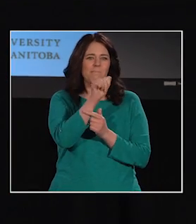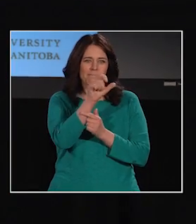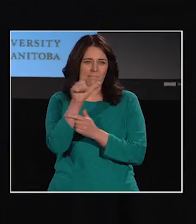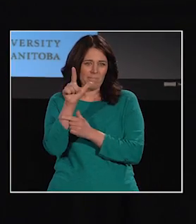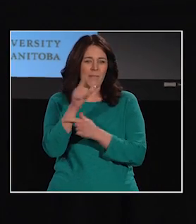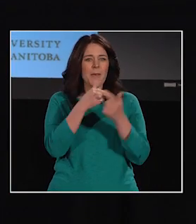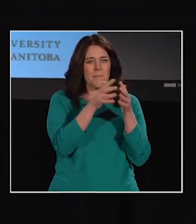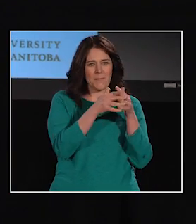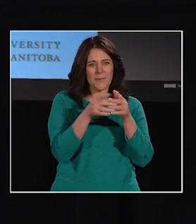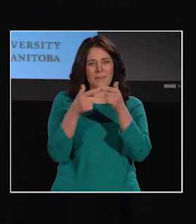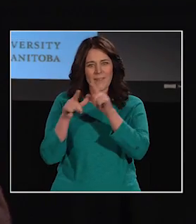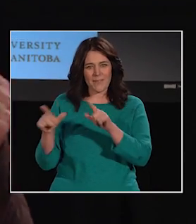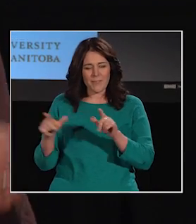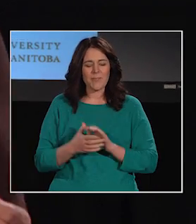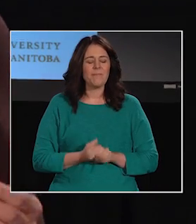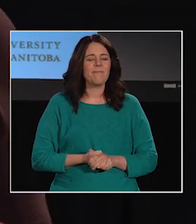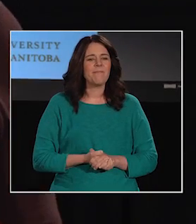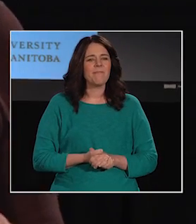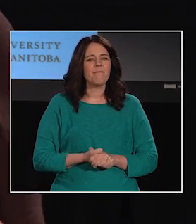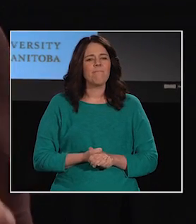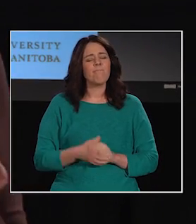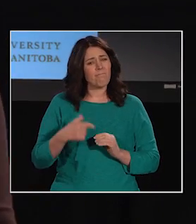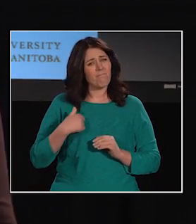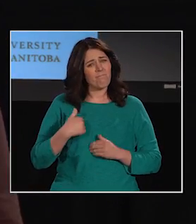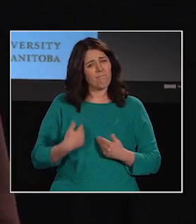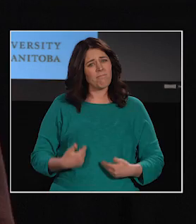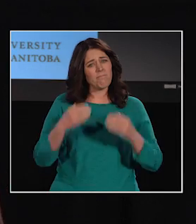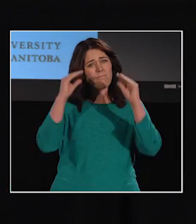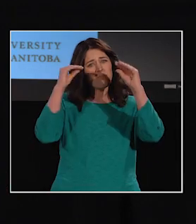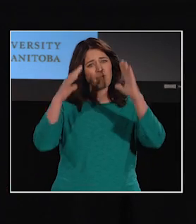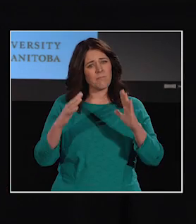As an educator, I am very interested in how children learn.